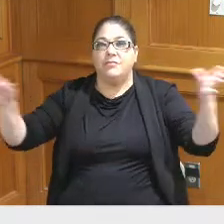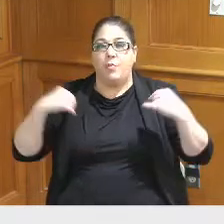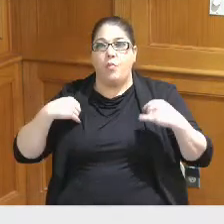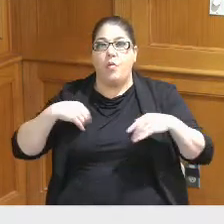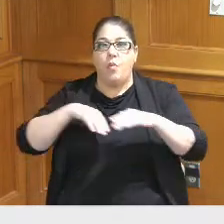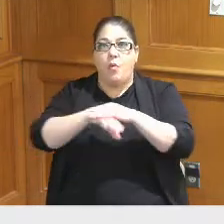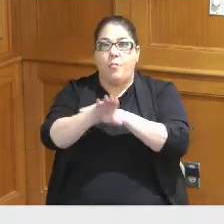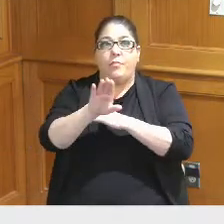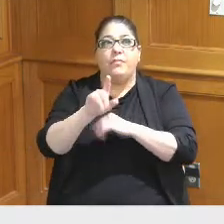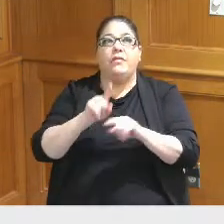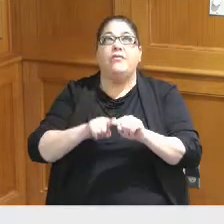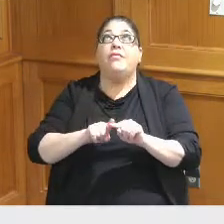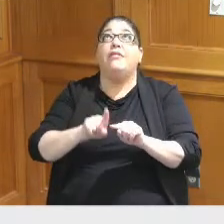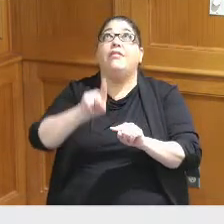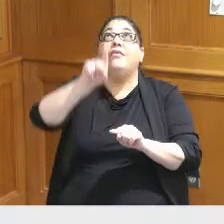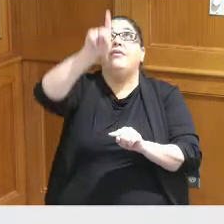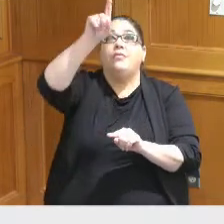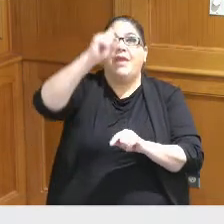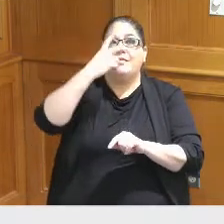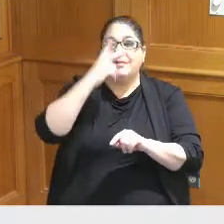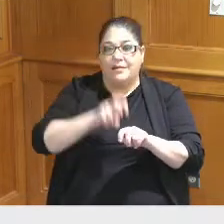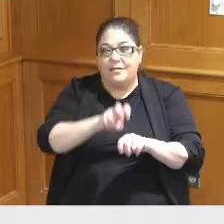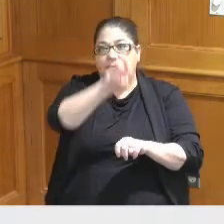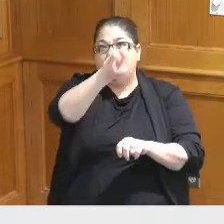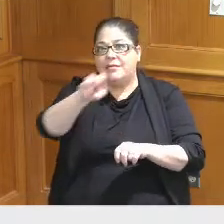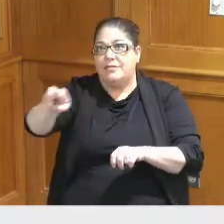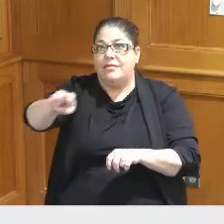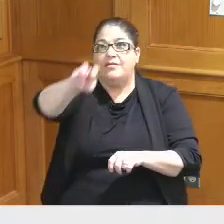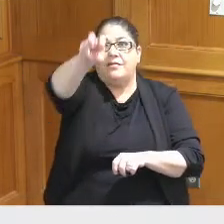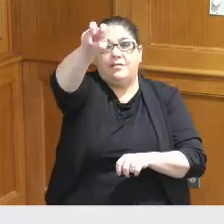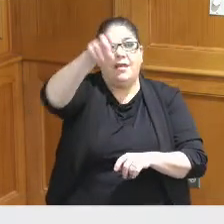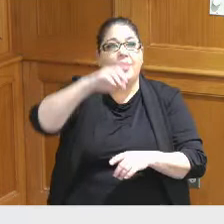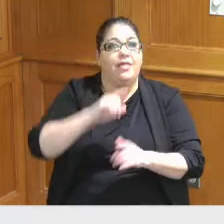vertical Transportation where it is right now in the center of the building up the escalators